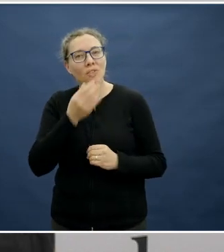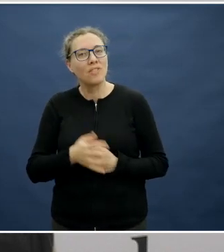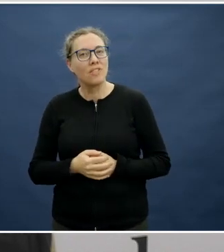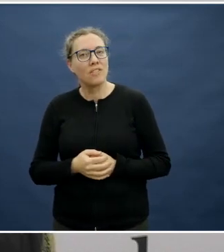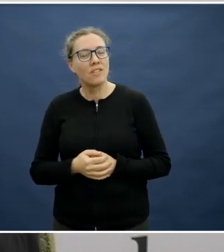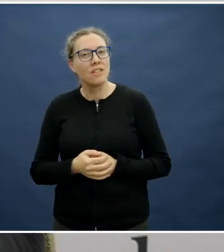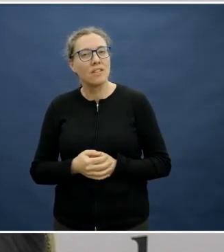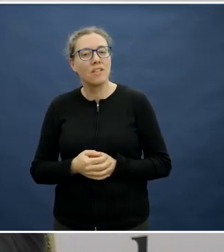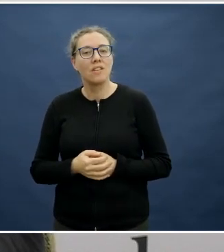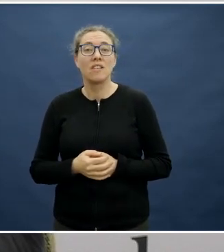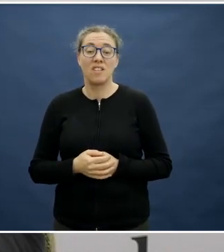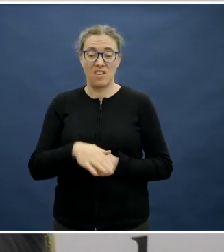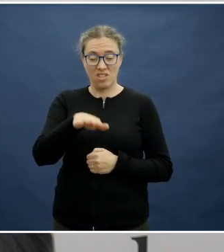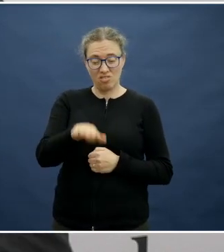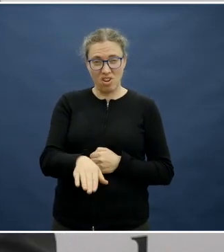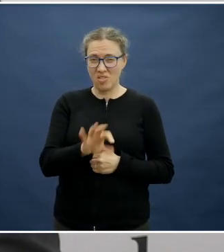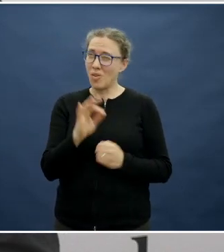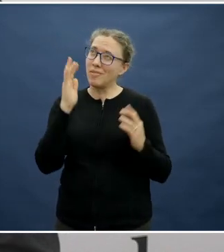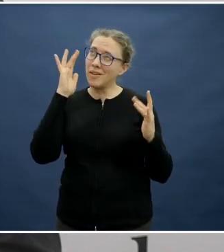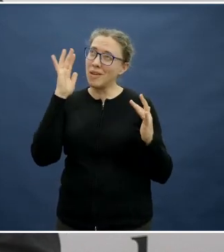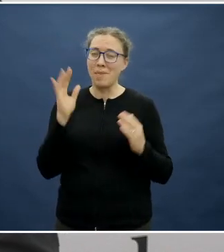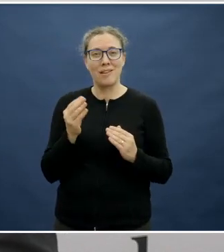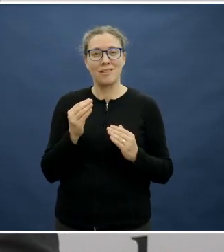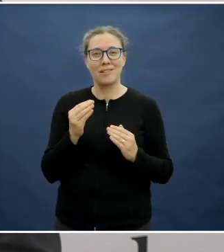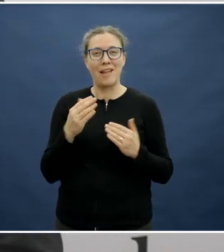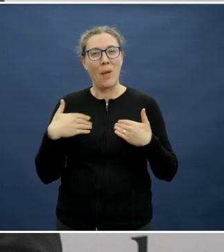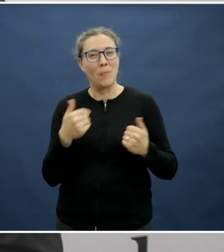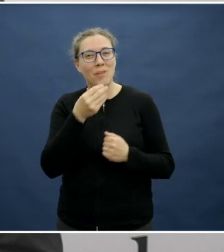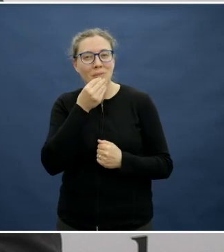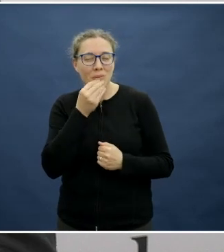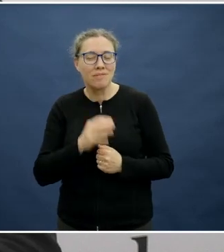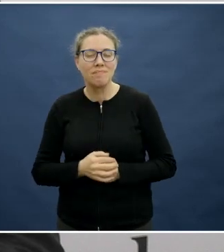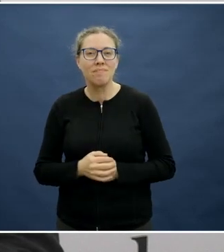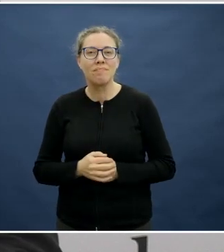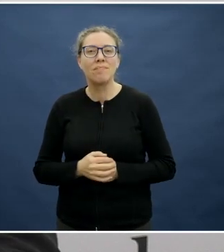aren't thinking like that at a younger age. It also highlights the importance of positive peer pressure.